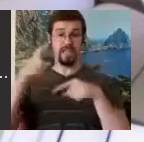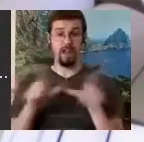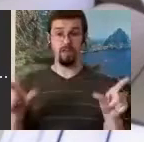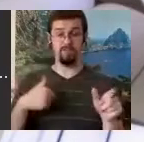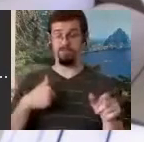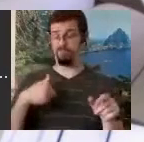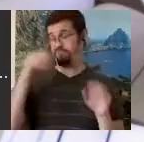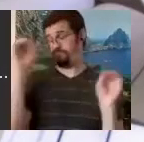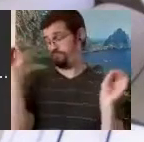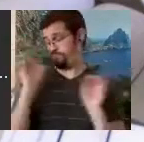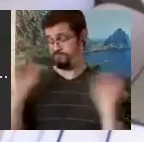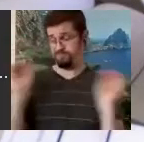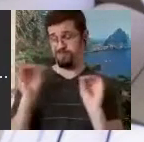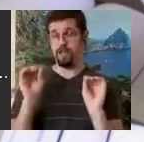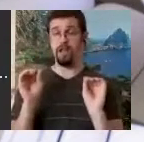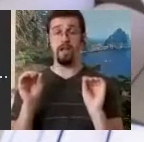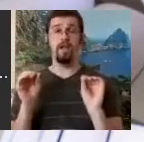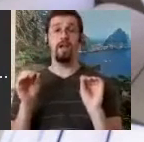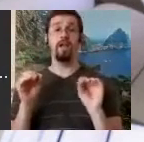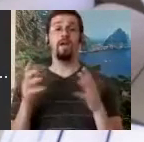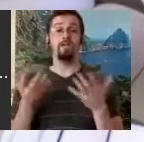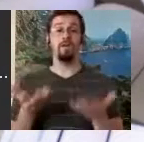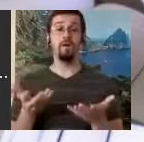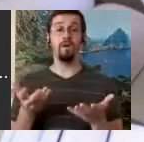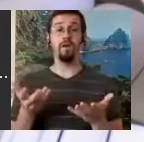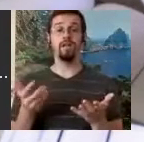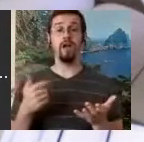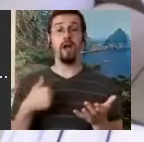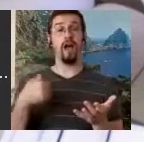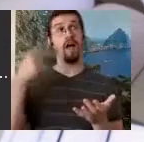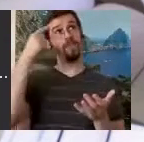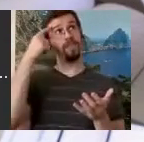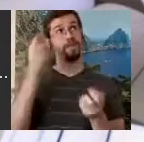people who love to dance, I think all dancers are very attracted to sign